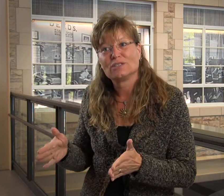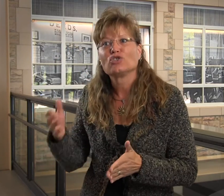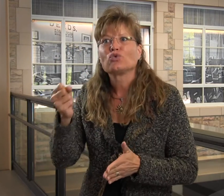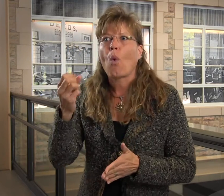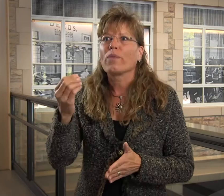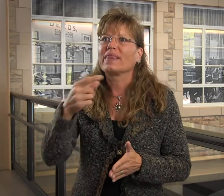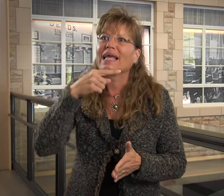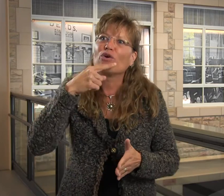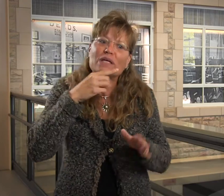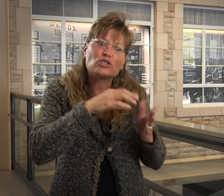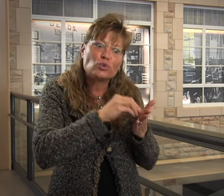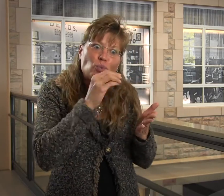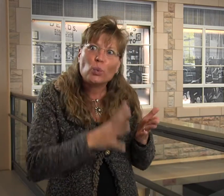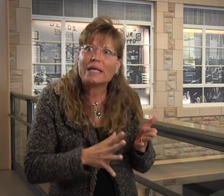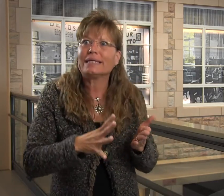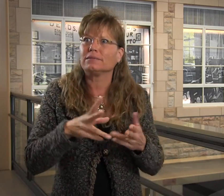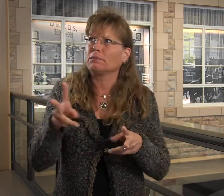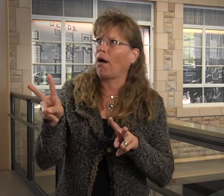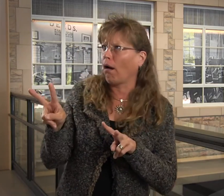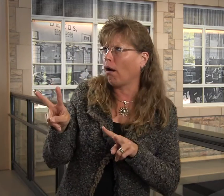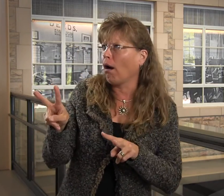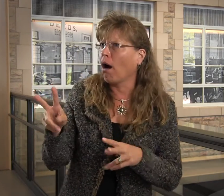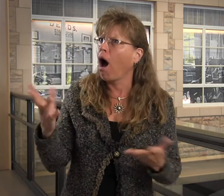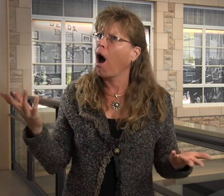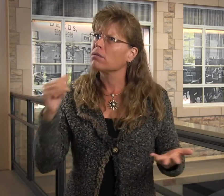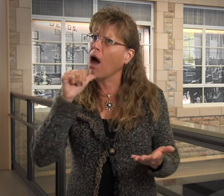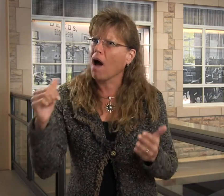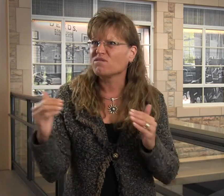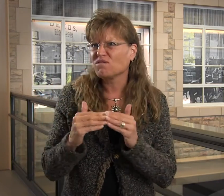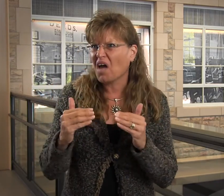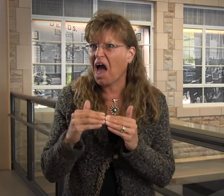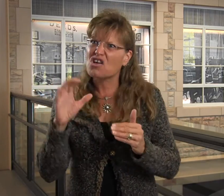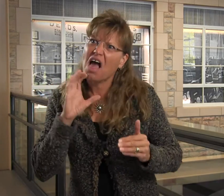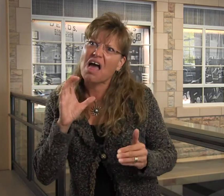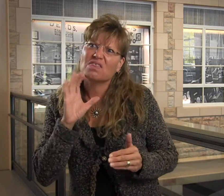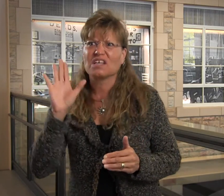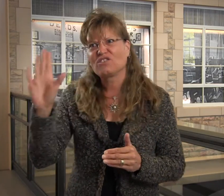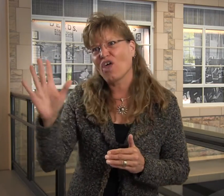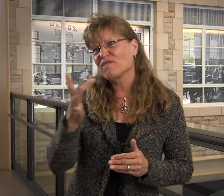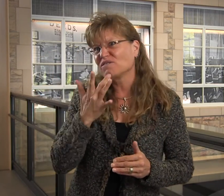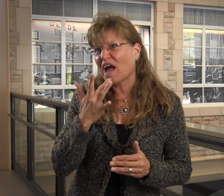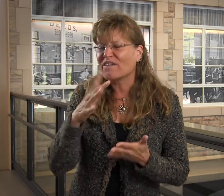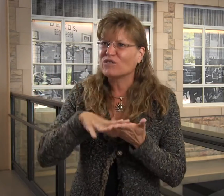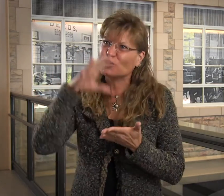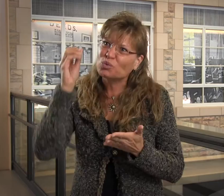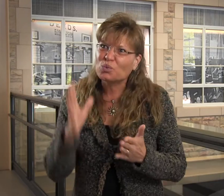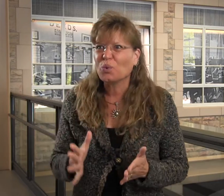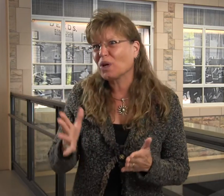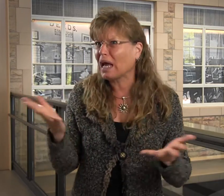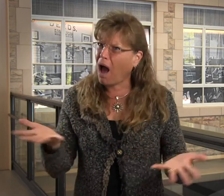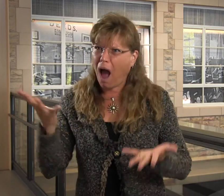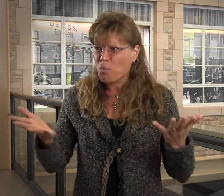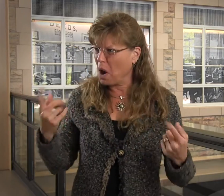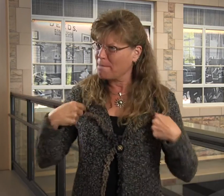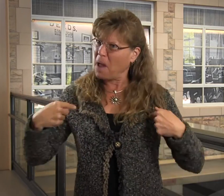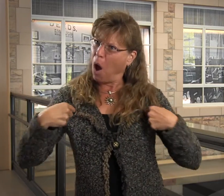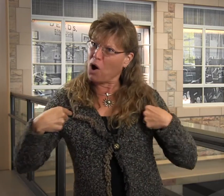so the hearing students perceived that as favoritism. They thought that was unfair. They thought, "Oh, Cathy is the teacher's pet!"